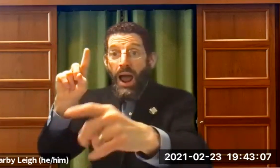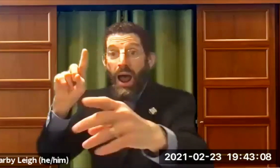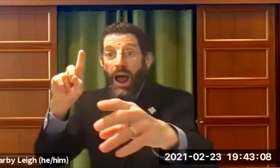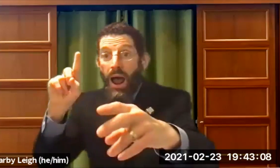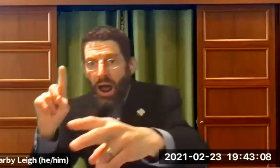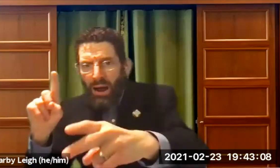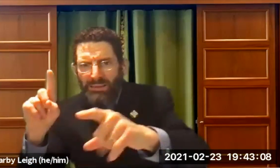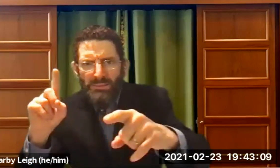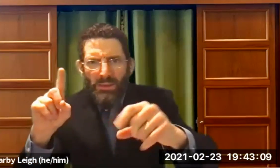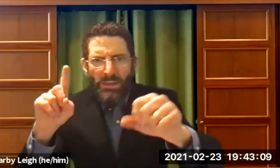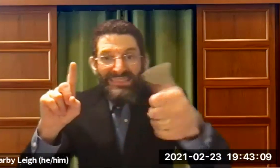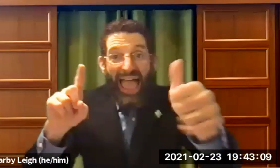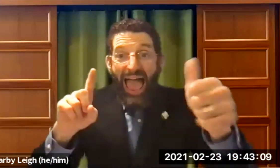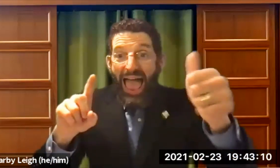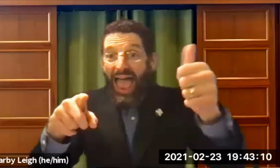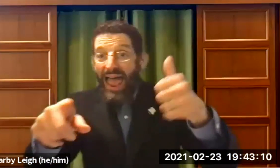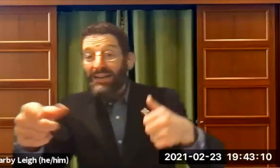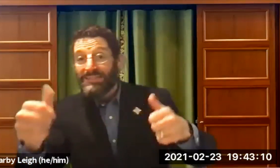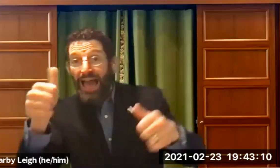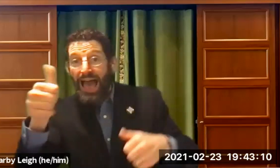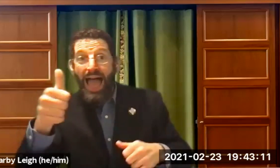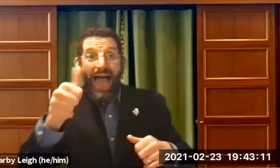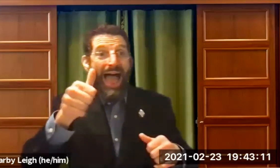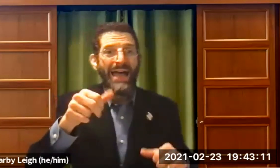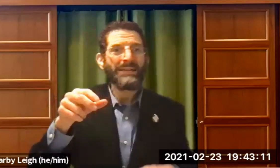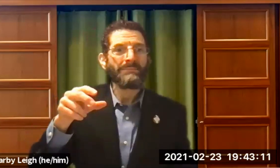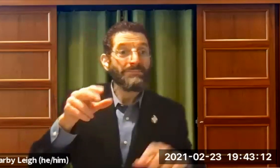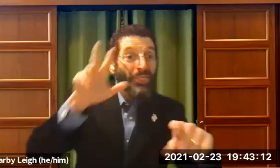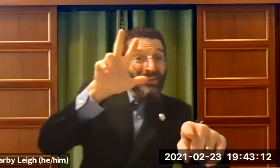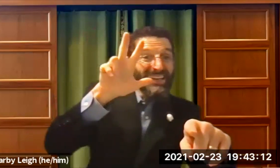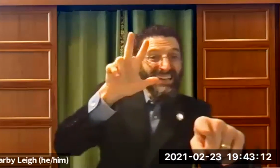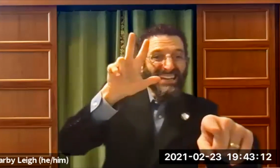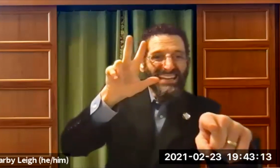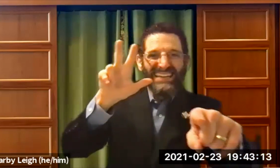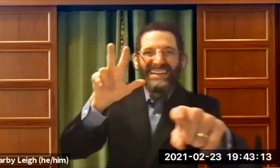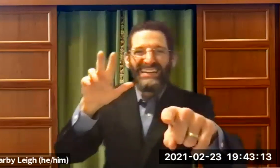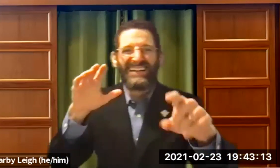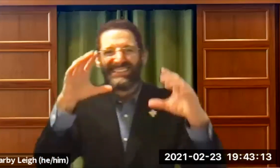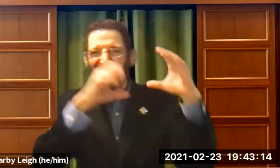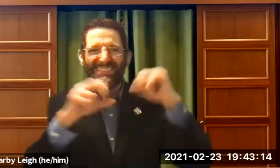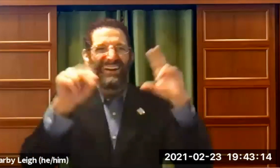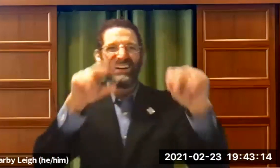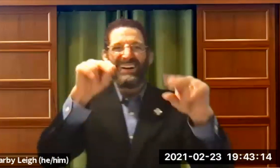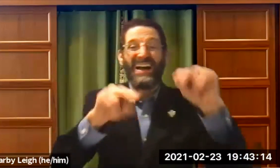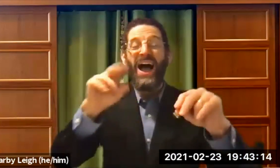I see 1, 10, 3.